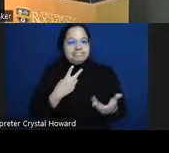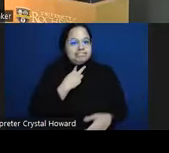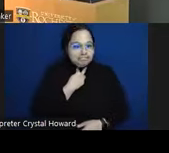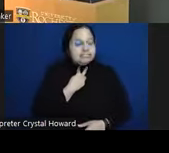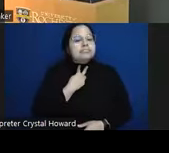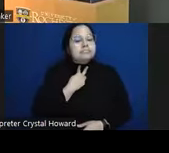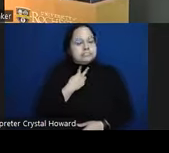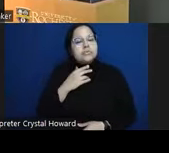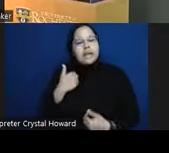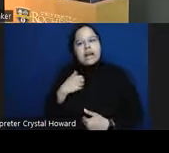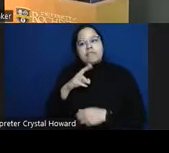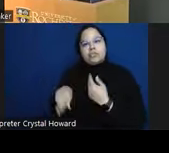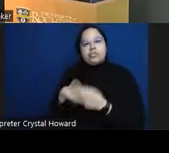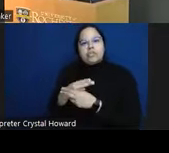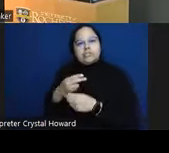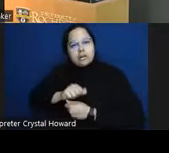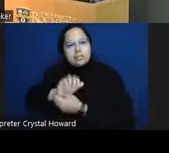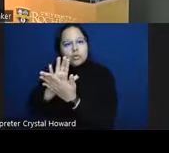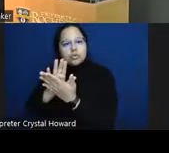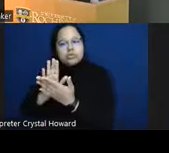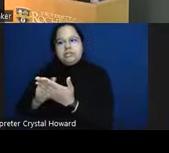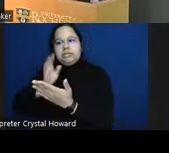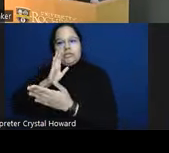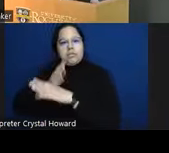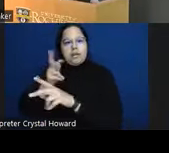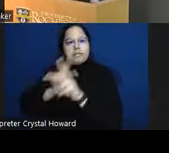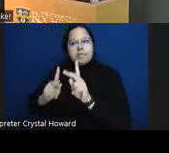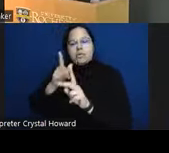people from getting in the situation where our tests will need to make mistakes for them are